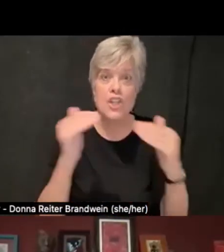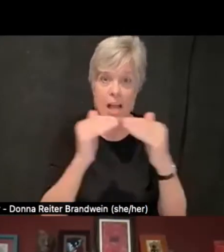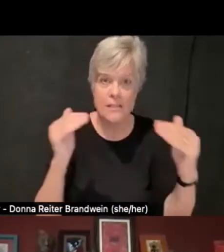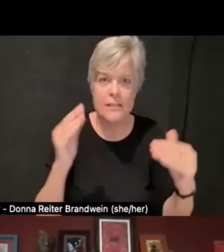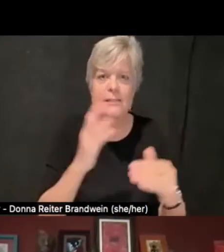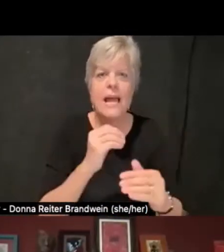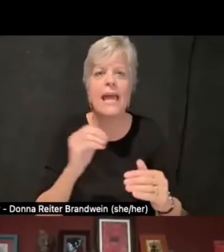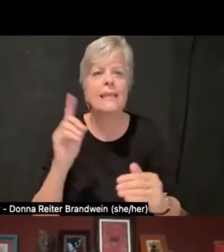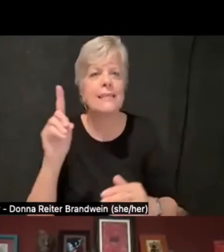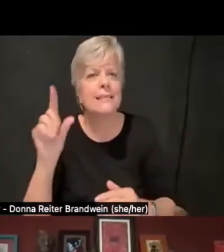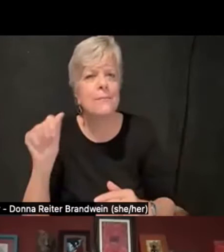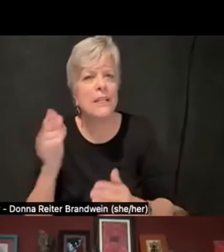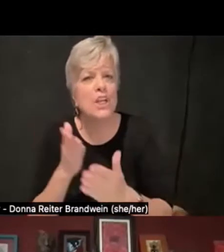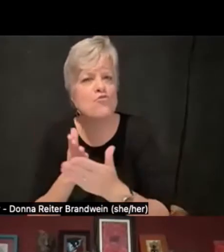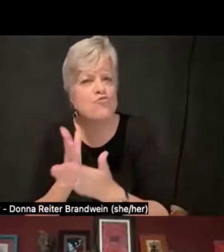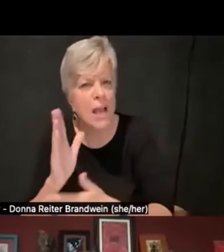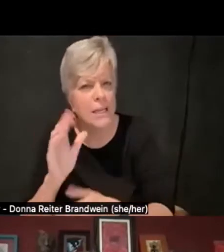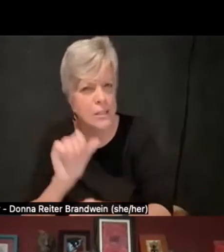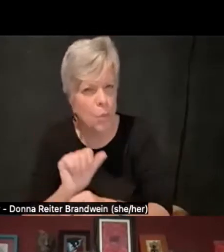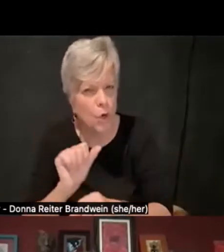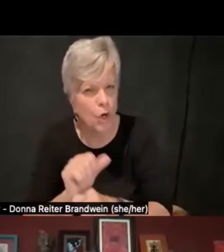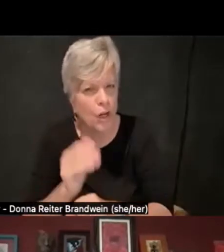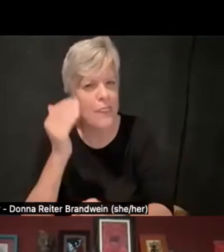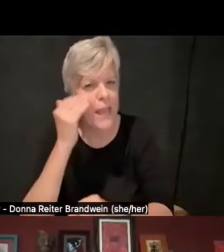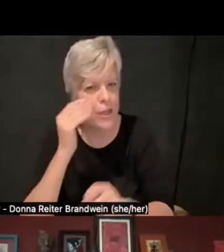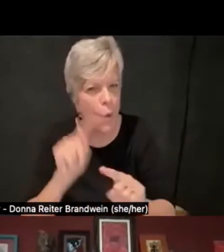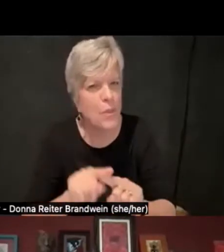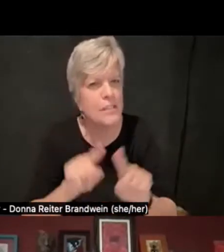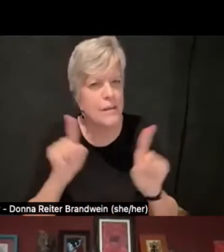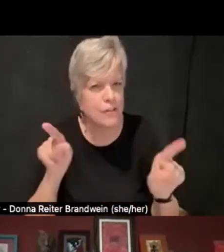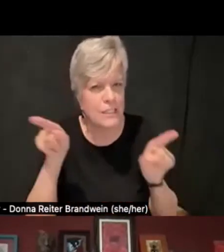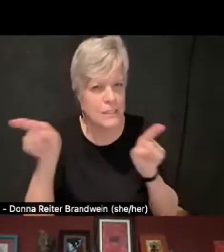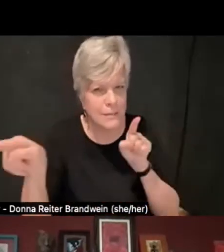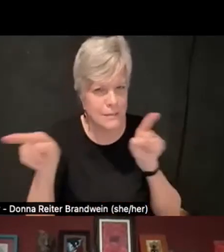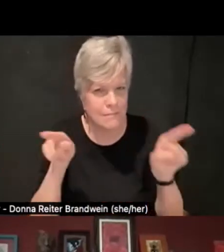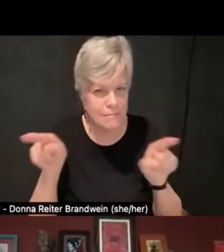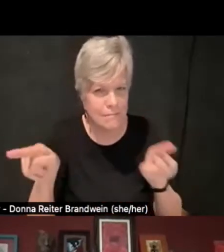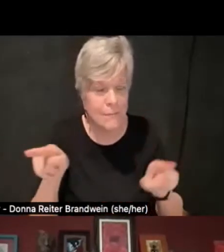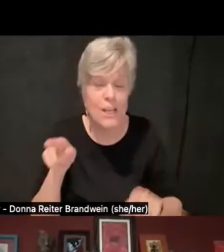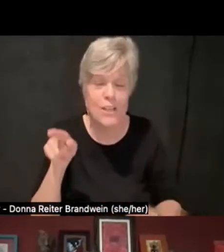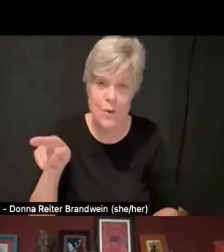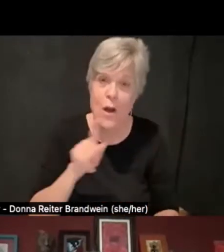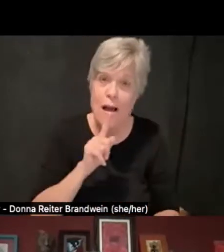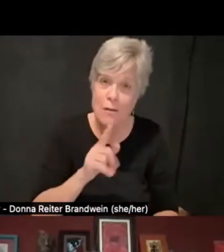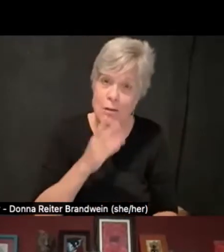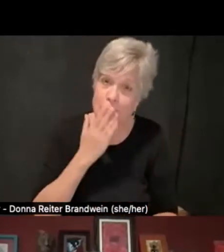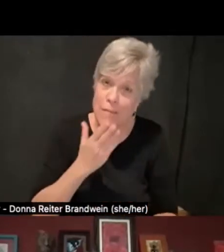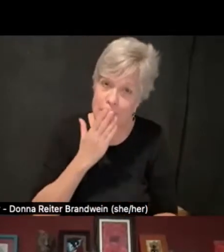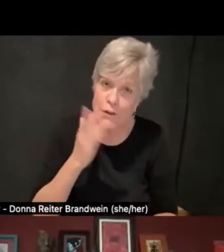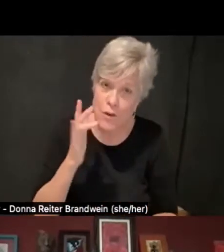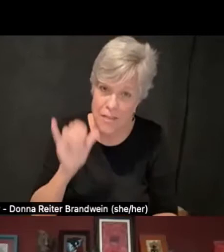And so I appreciate that, I appreciate their commitments and orientation in that regard,